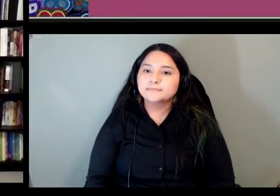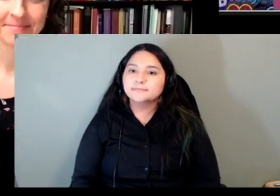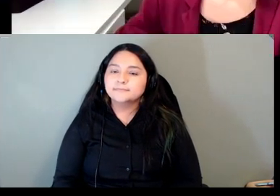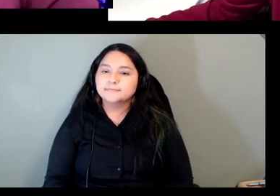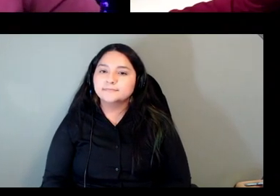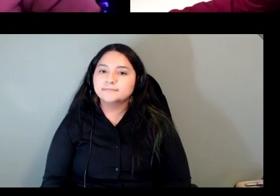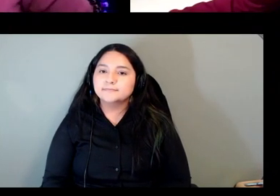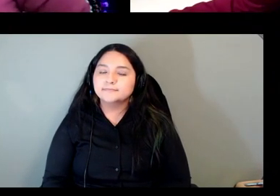okay